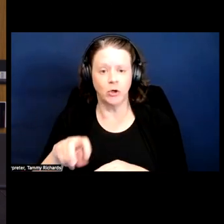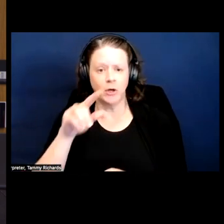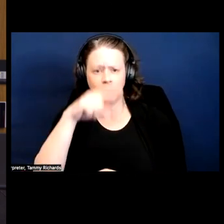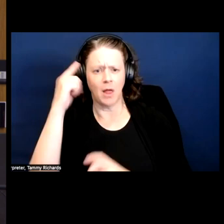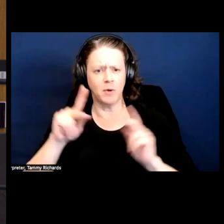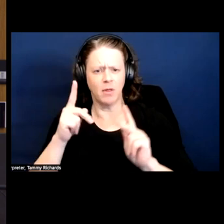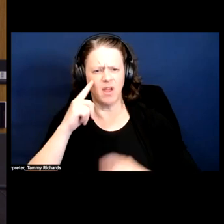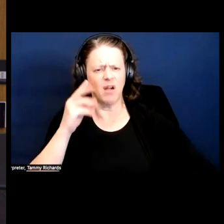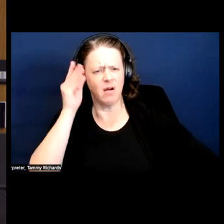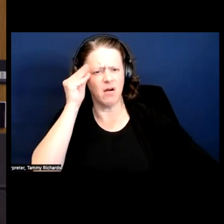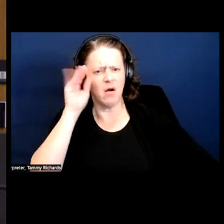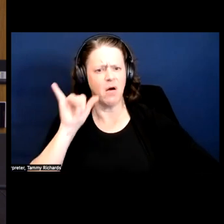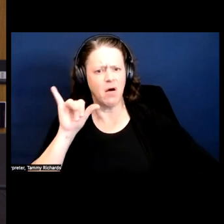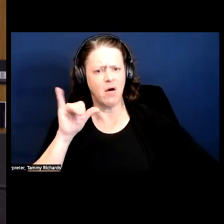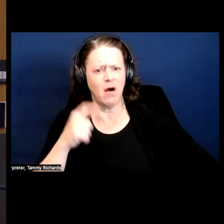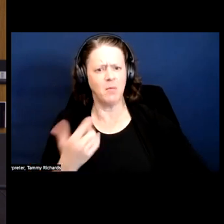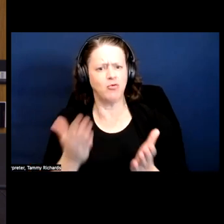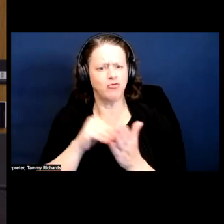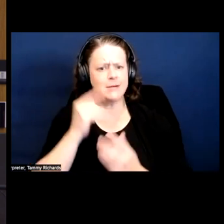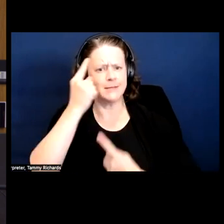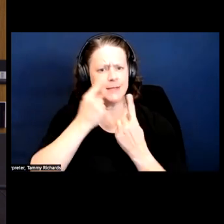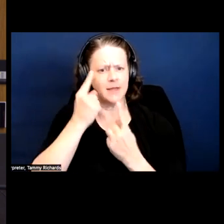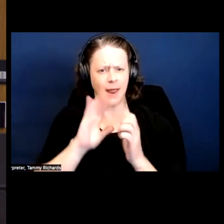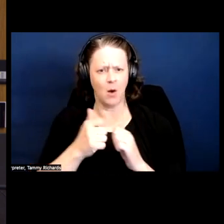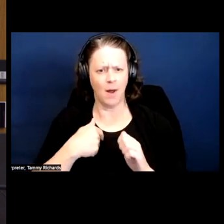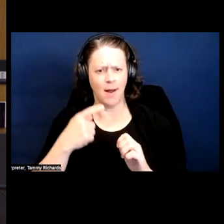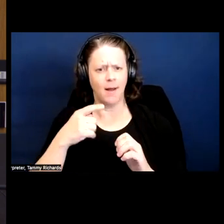I'm rethinking how I identify or I'm seeing my family members in a different light because